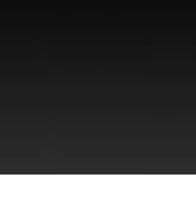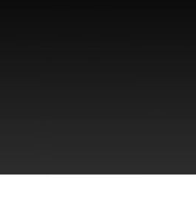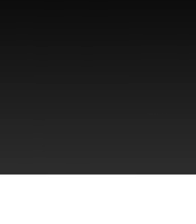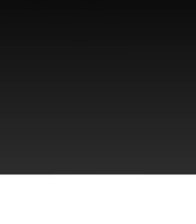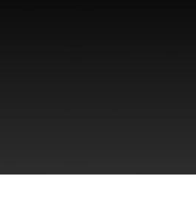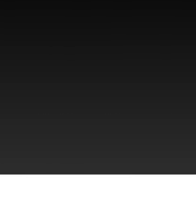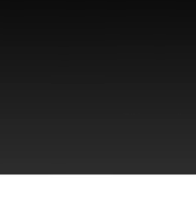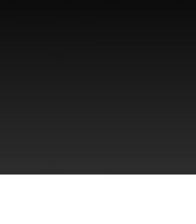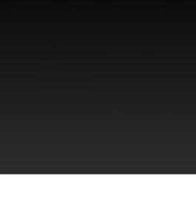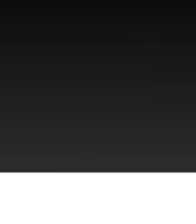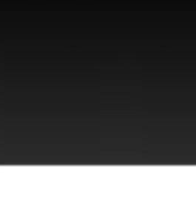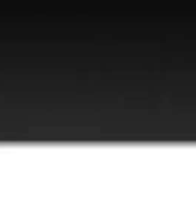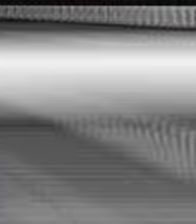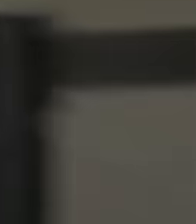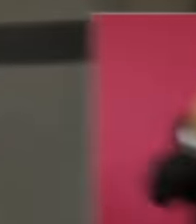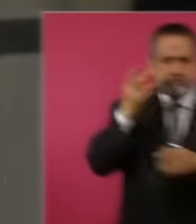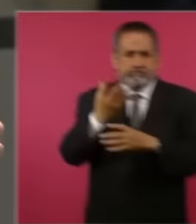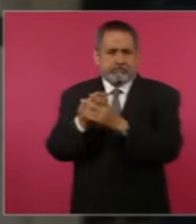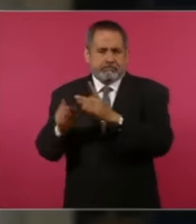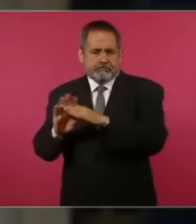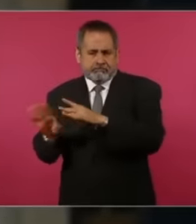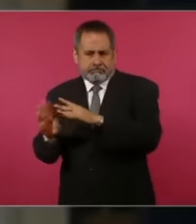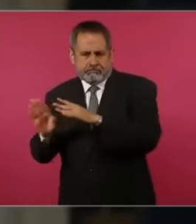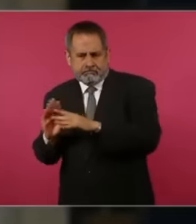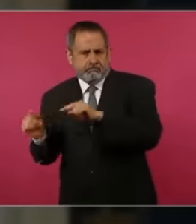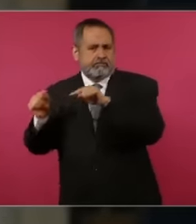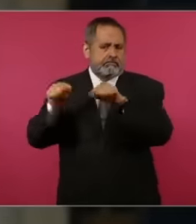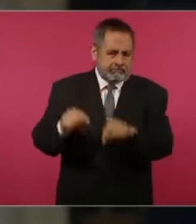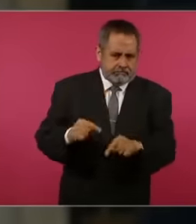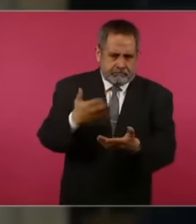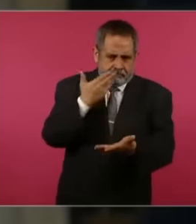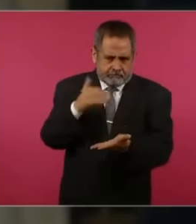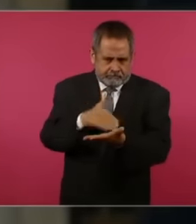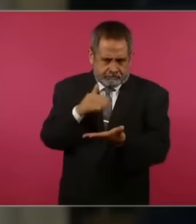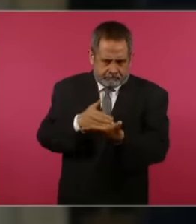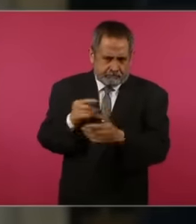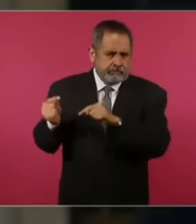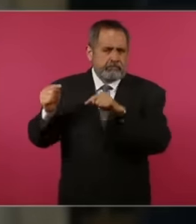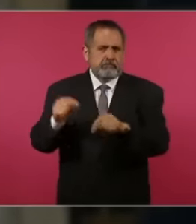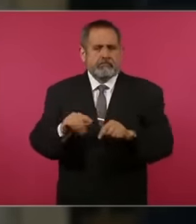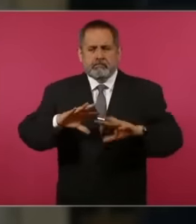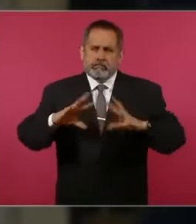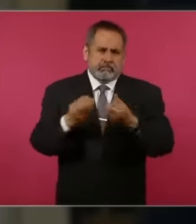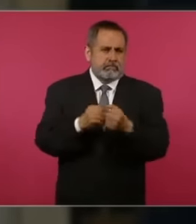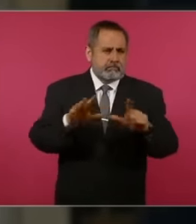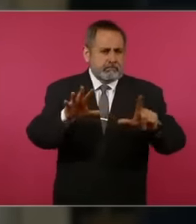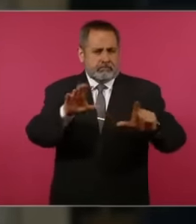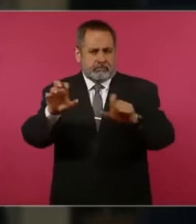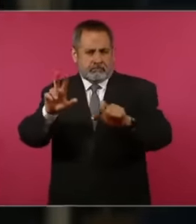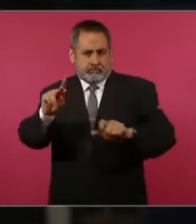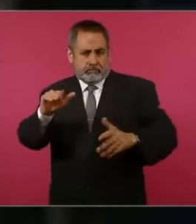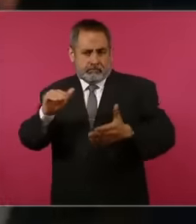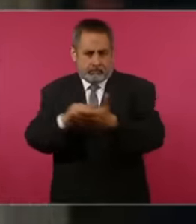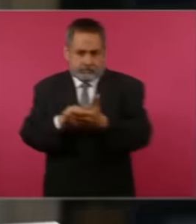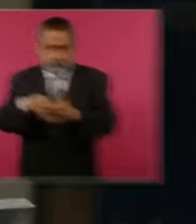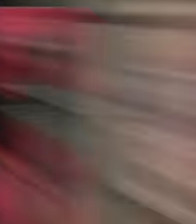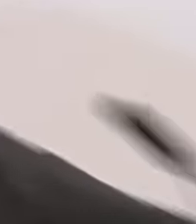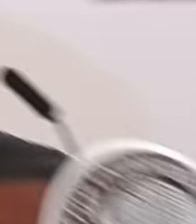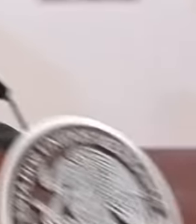York, United States, arrived. The journalist addressed the president, showing false information, and as we all